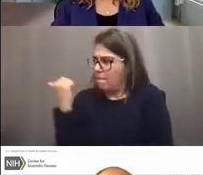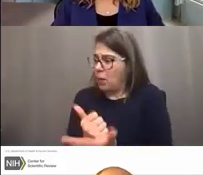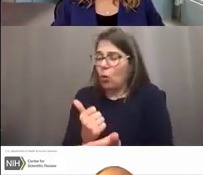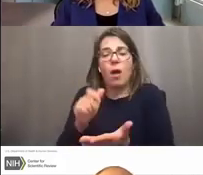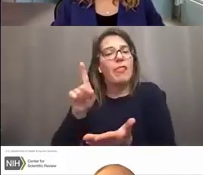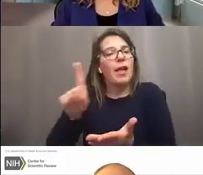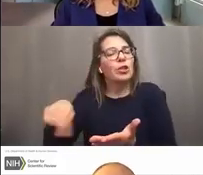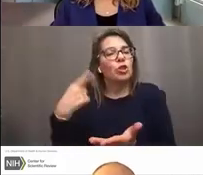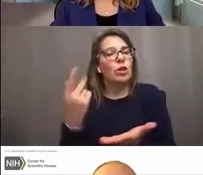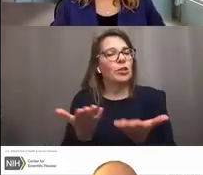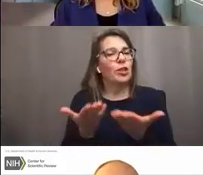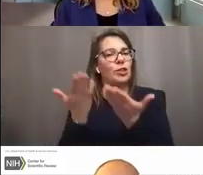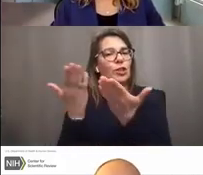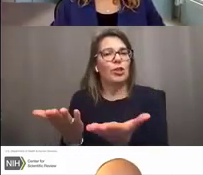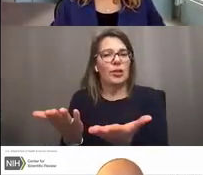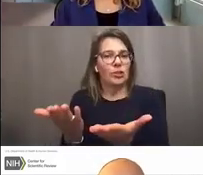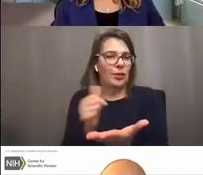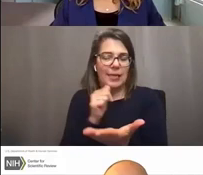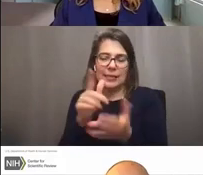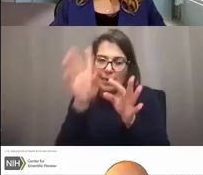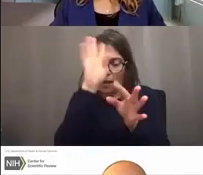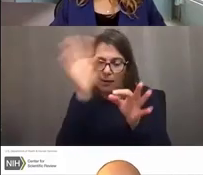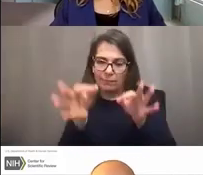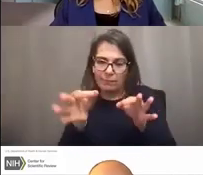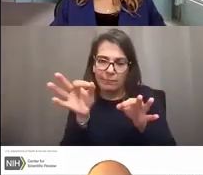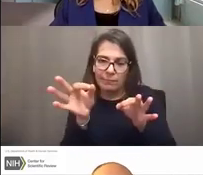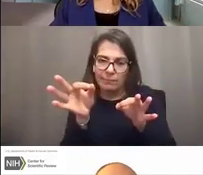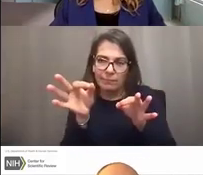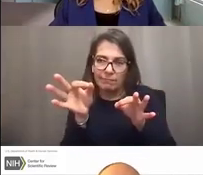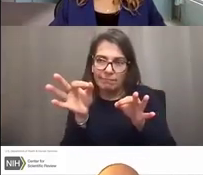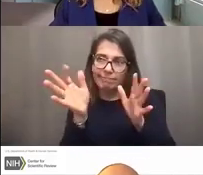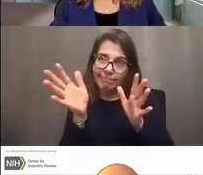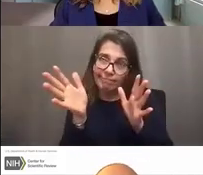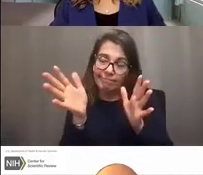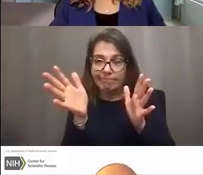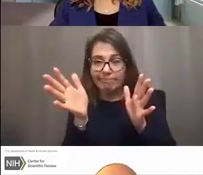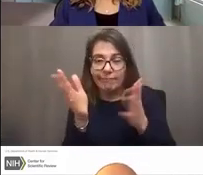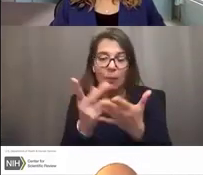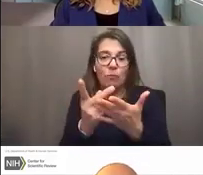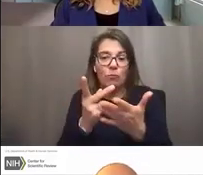they are not pre-matches,